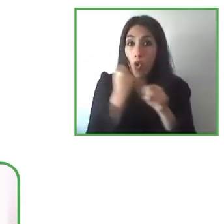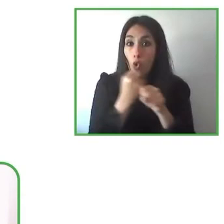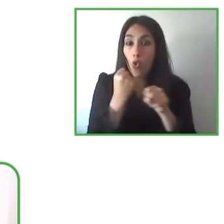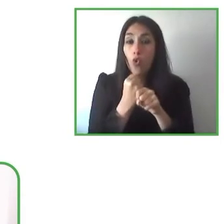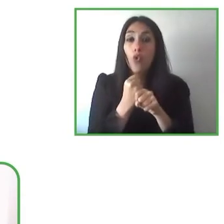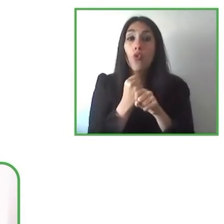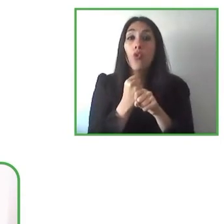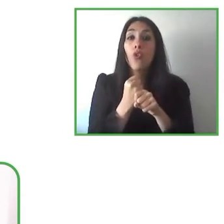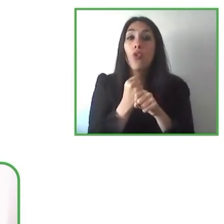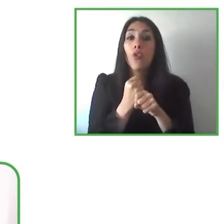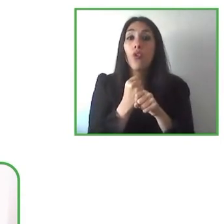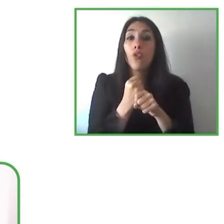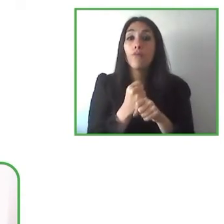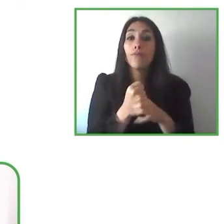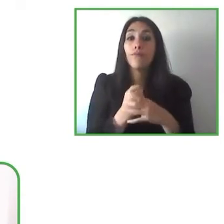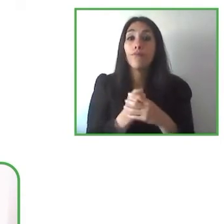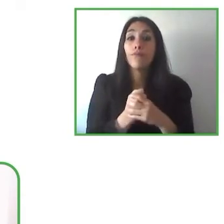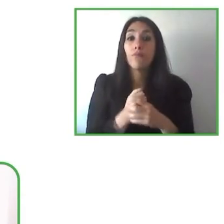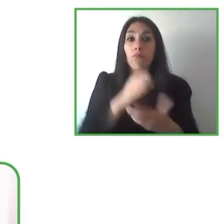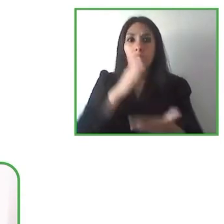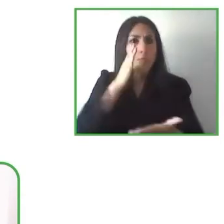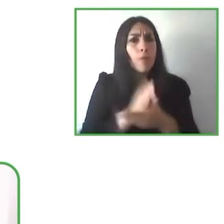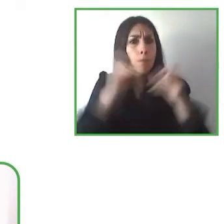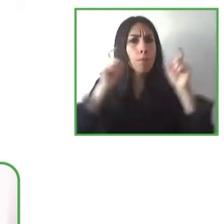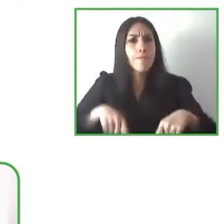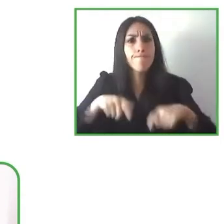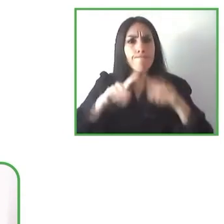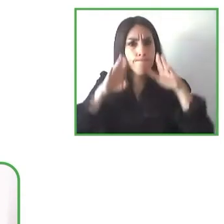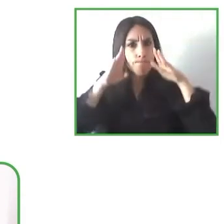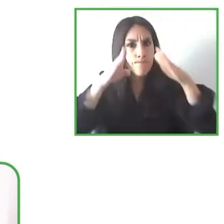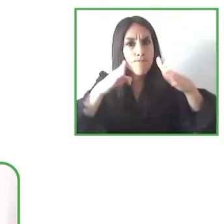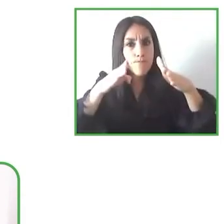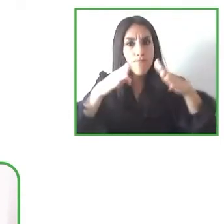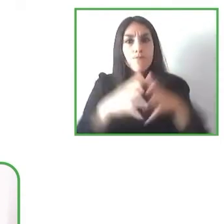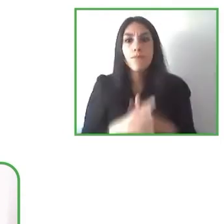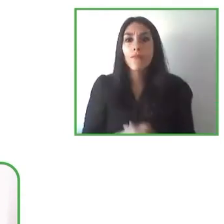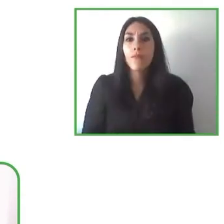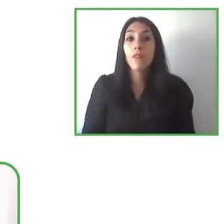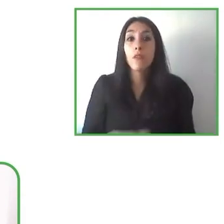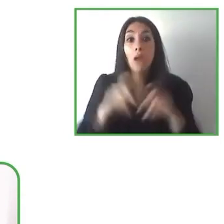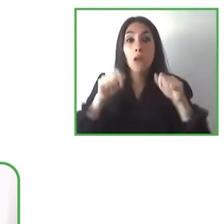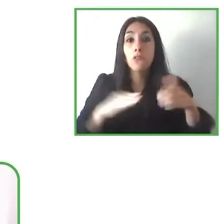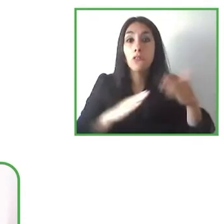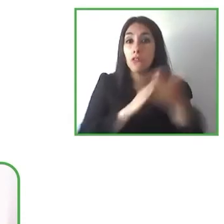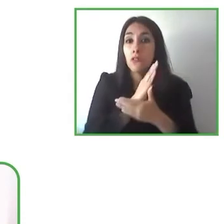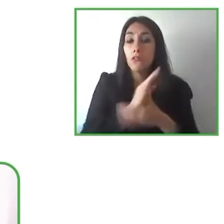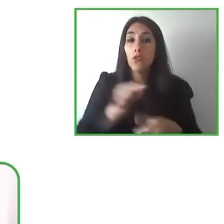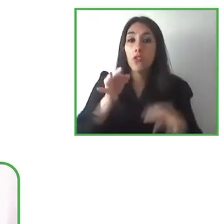to be focused on the rights and mainly on justice with people I think that's a